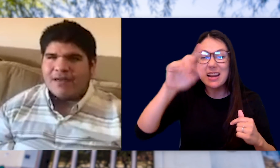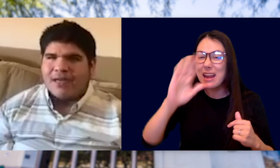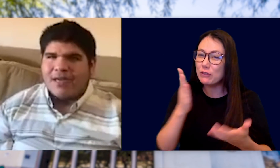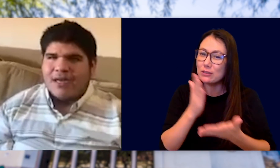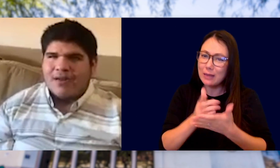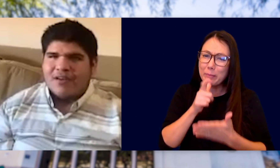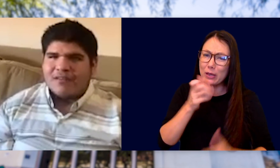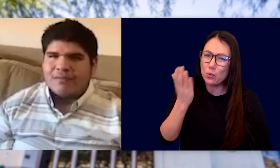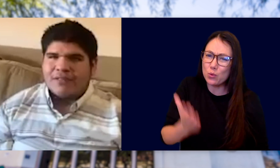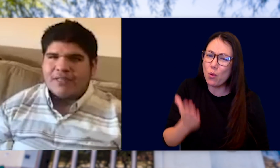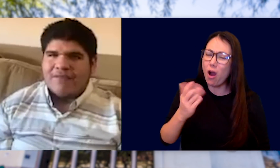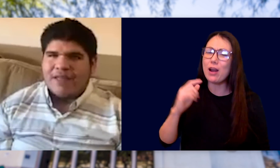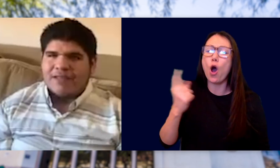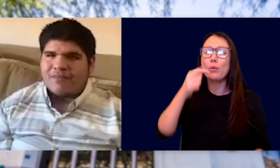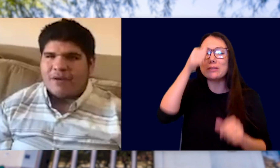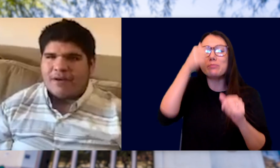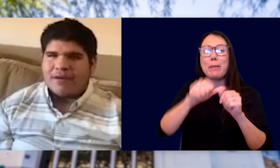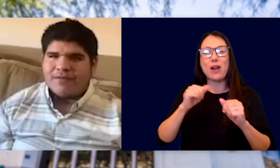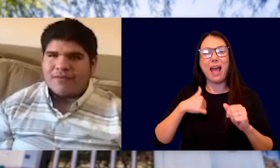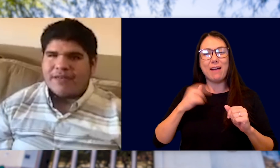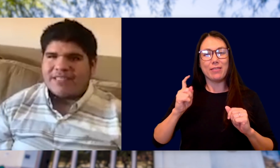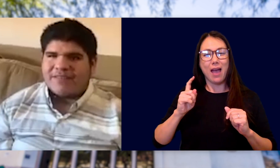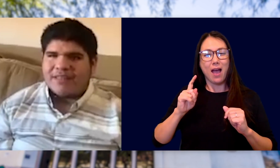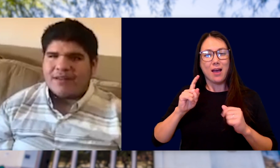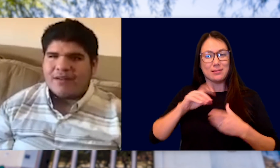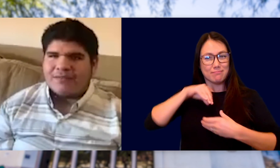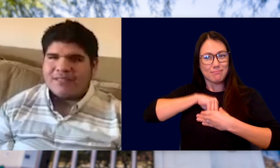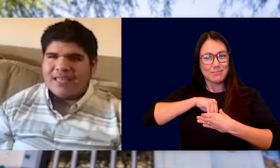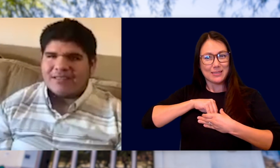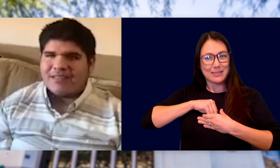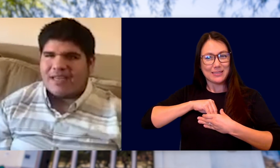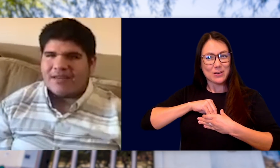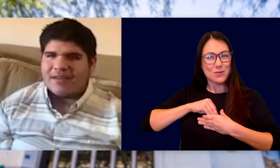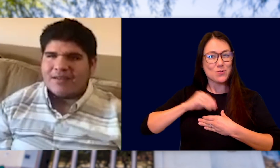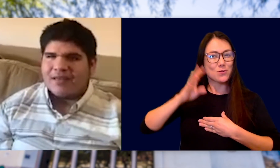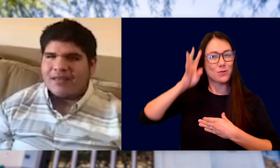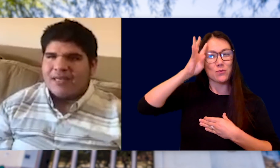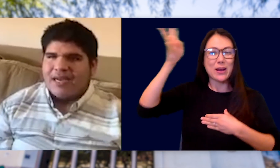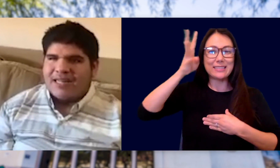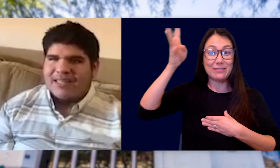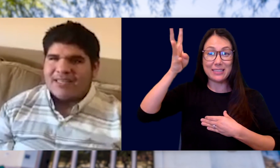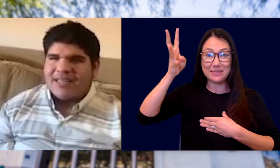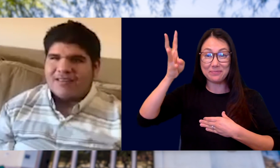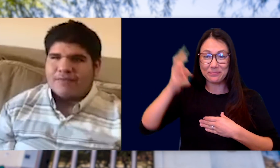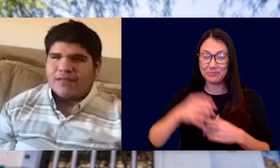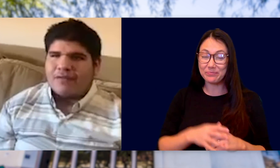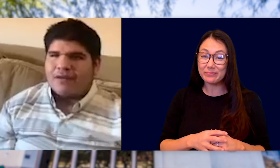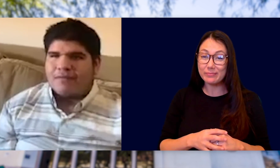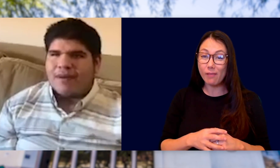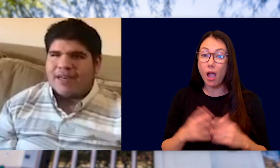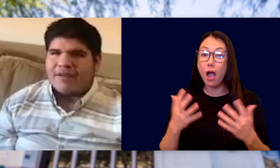AND ALWAYS REMEMBER TO HAVE THAT SPARK OF CREATIVITY THAT ALL OF US HAS INSIDE. I'D LIKE TO END THIS WITH A QUOTE BY KERRY